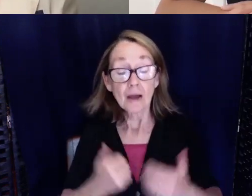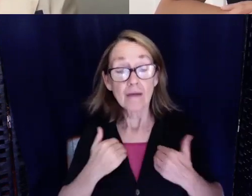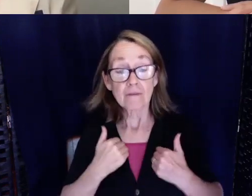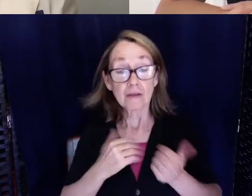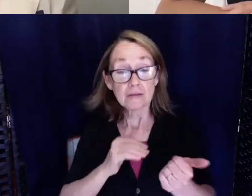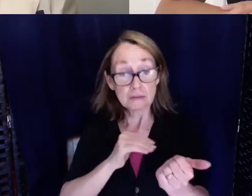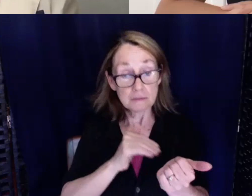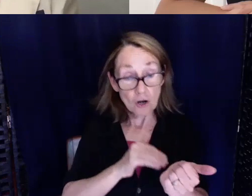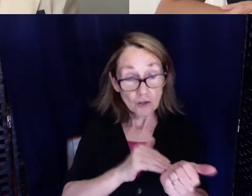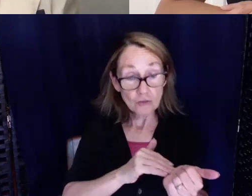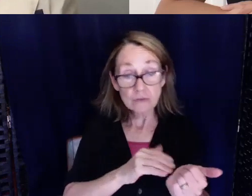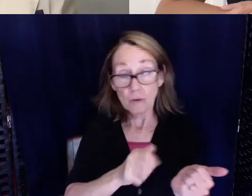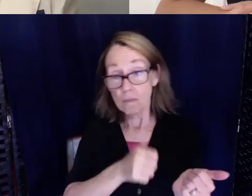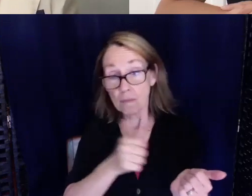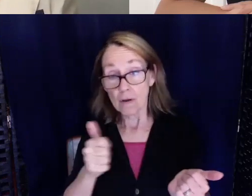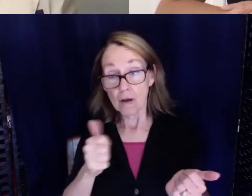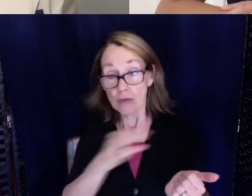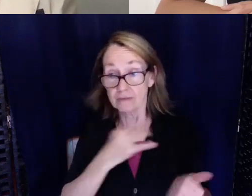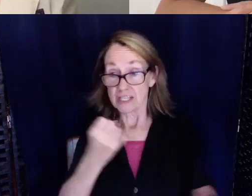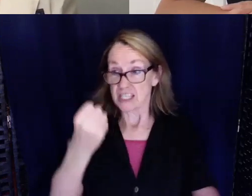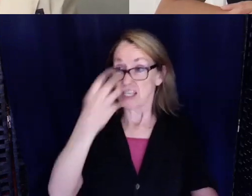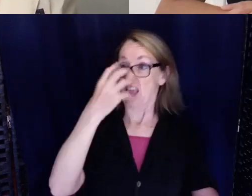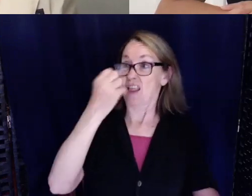other staff yell at me completely because I didn't